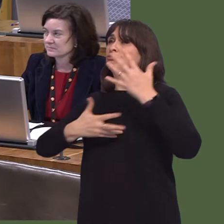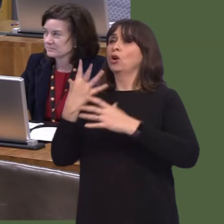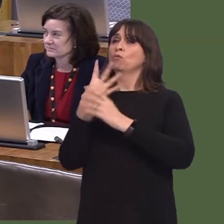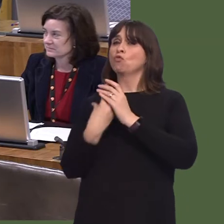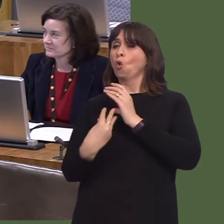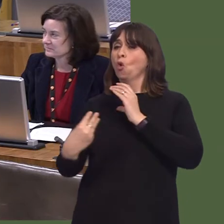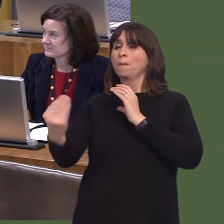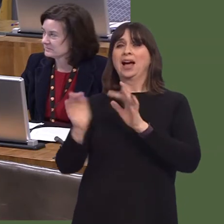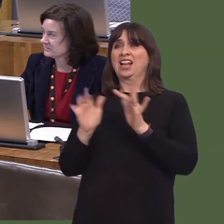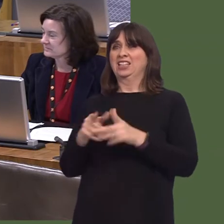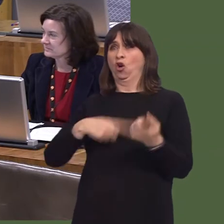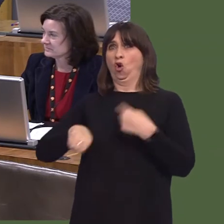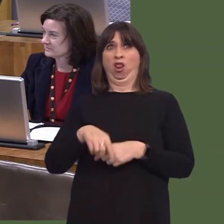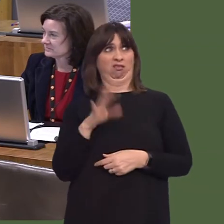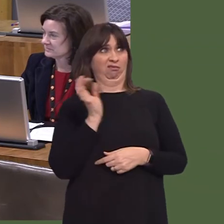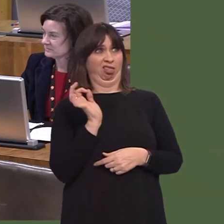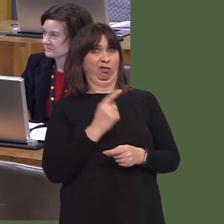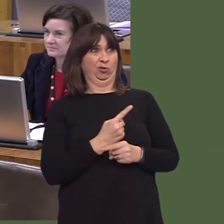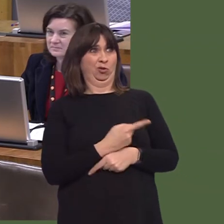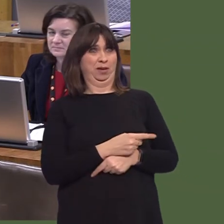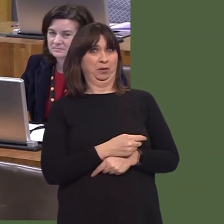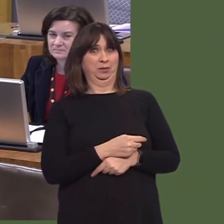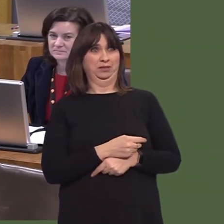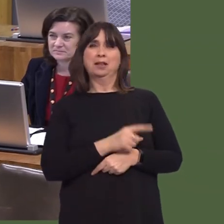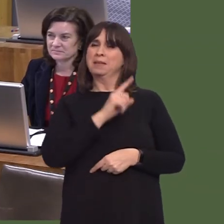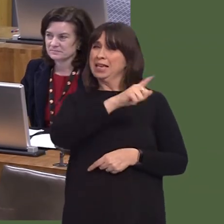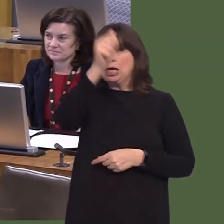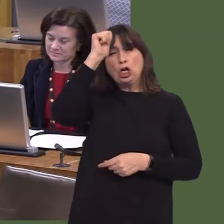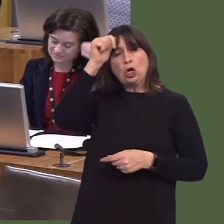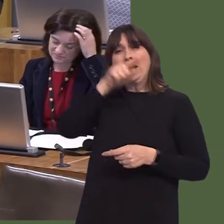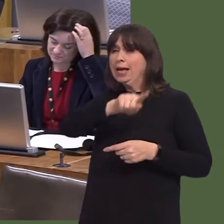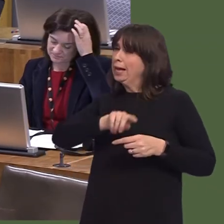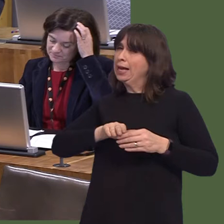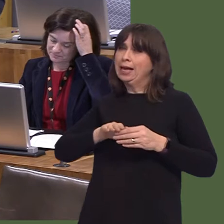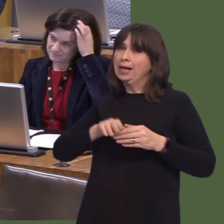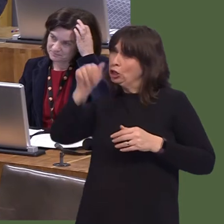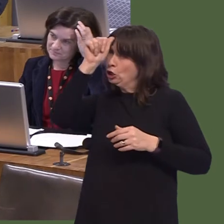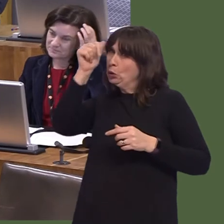Welsh Government's budget will be once again lower, in real terms, in 2019-20 than it was in 2010-11.